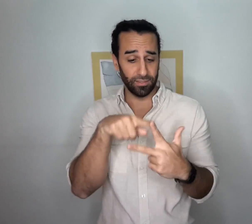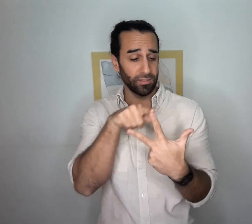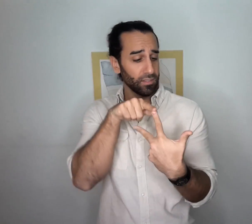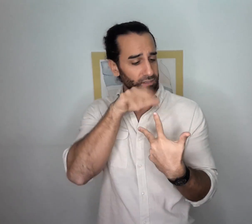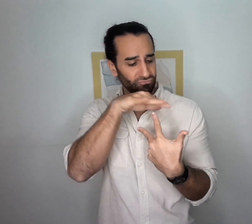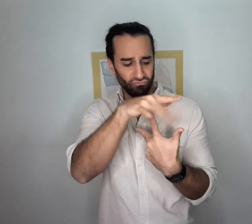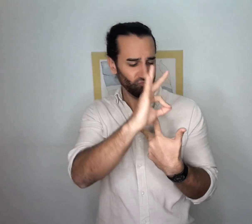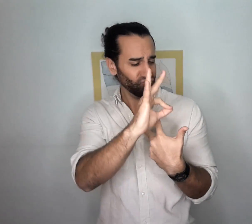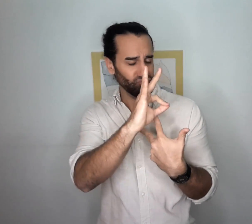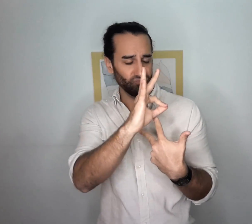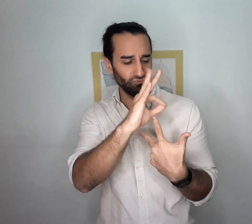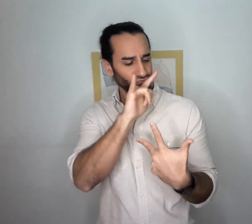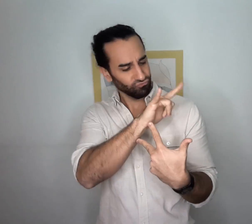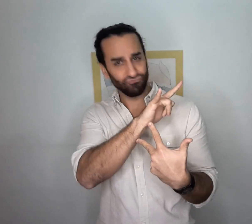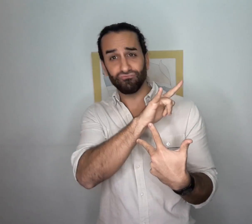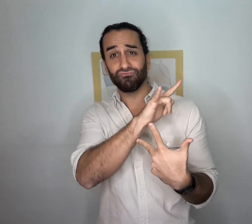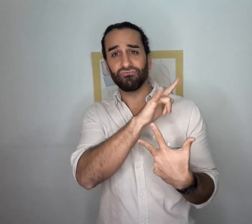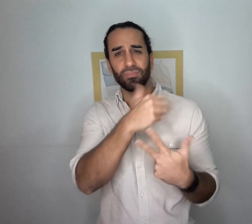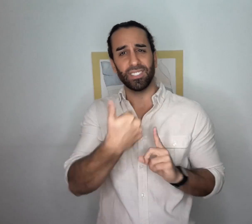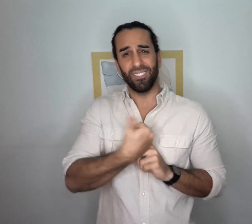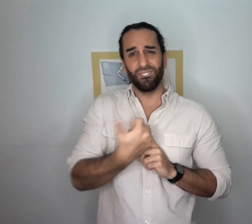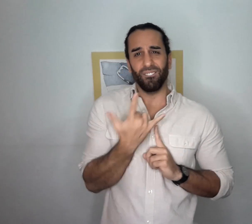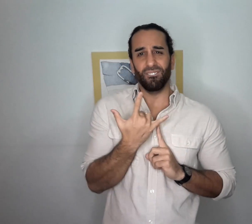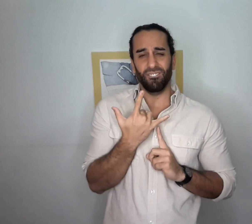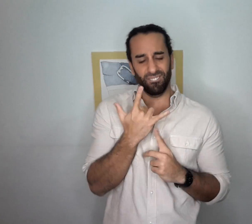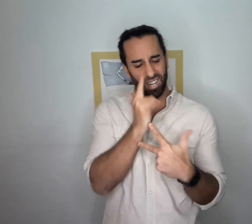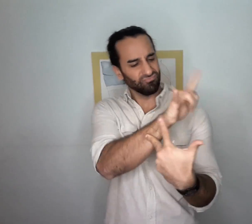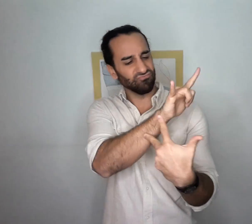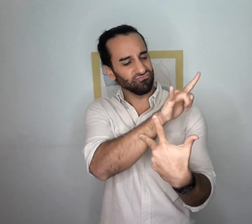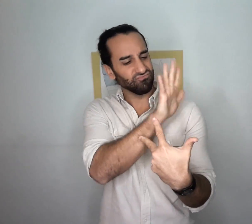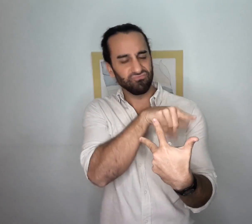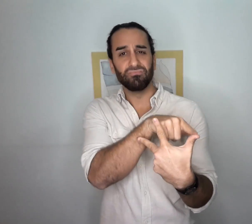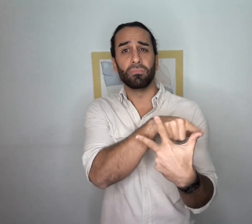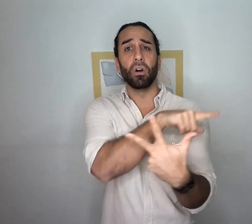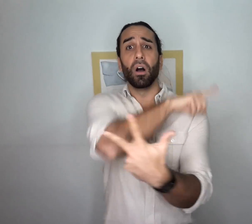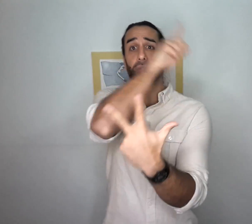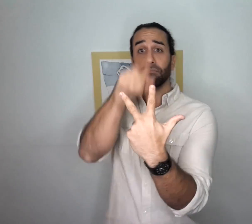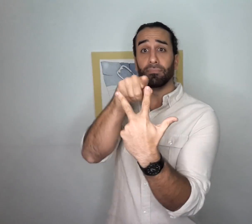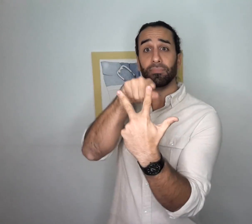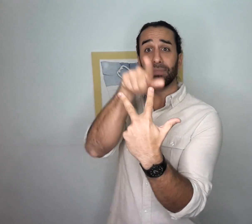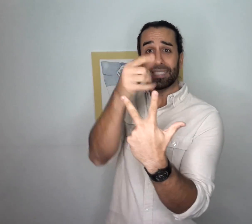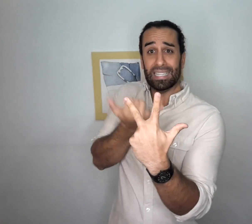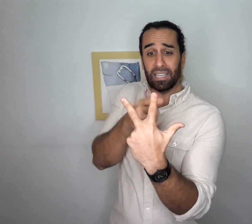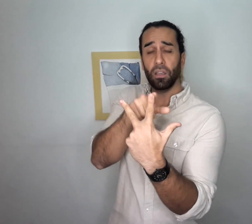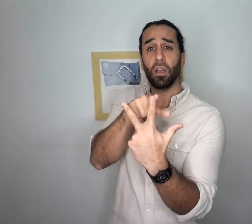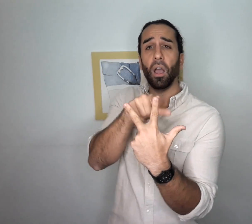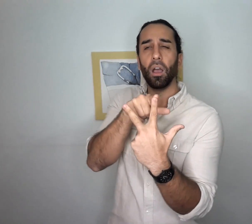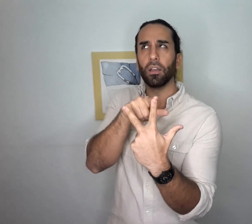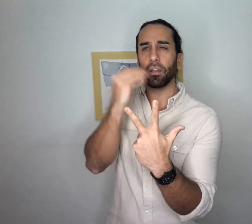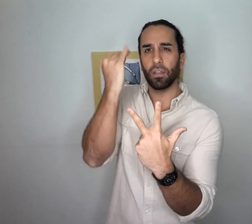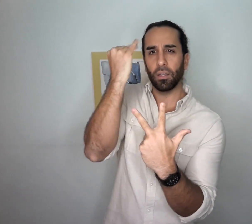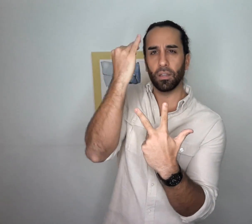It's really about saying "I Love You" to our past selves, as a form of self-love. Then, as we turn to focus on our current selves,